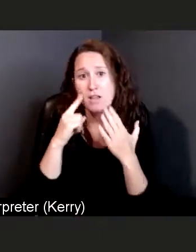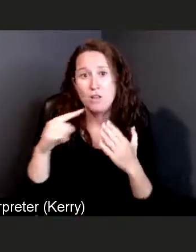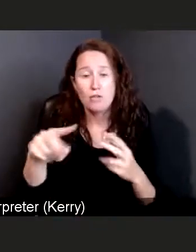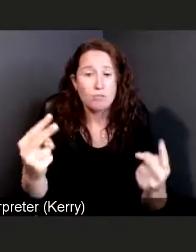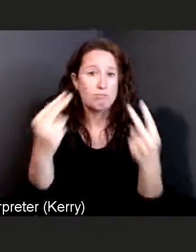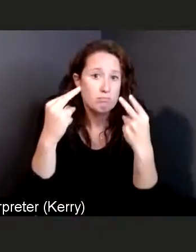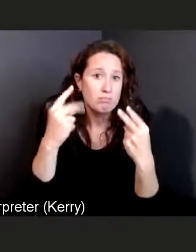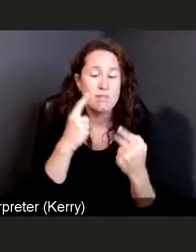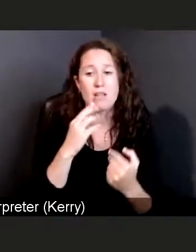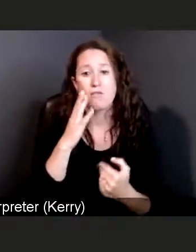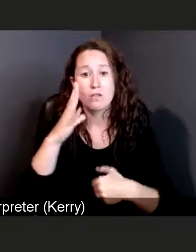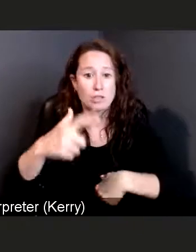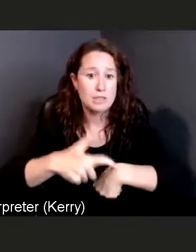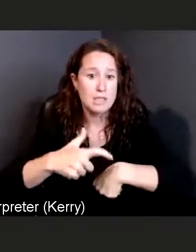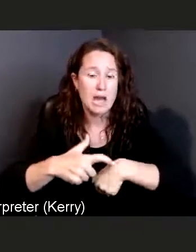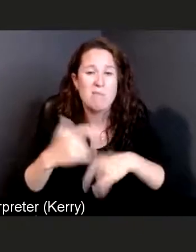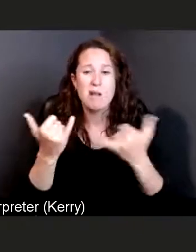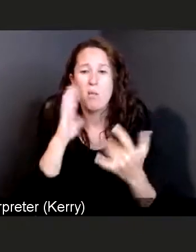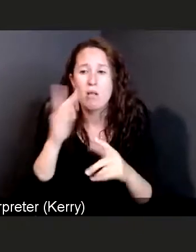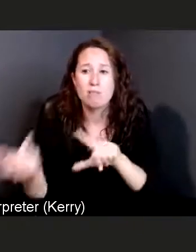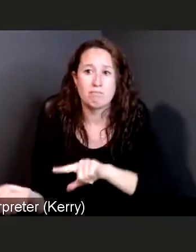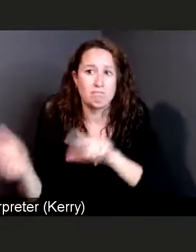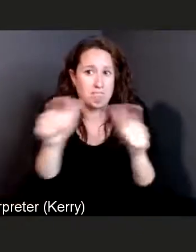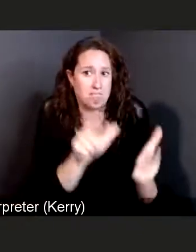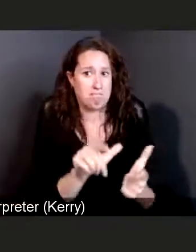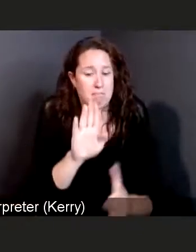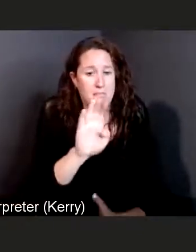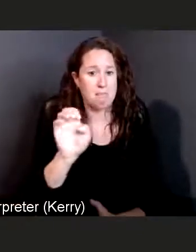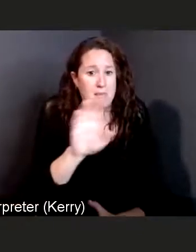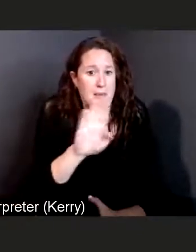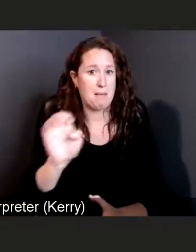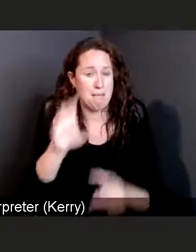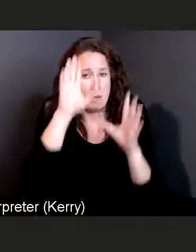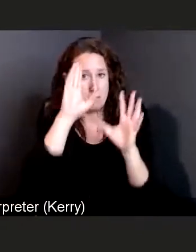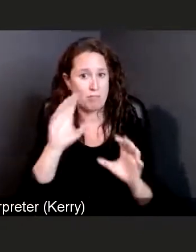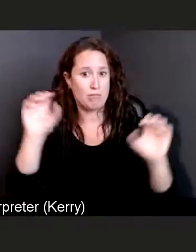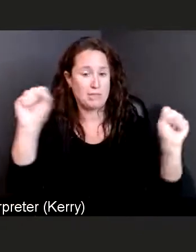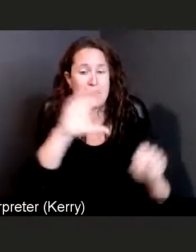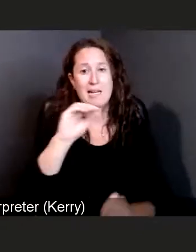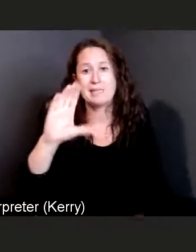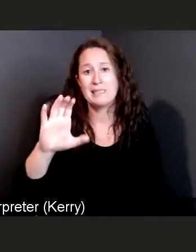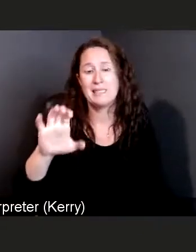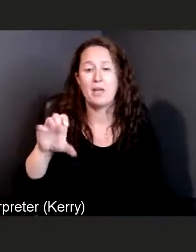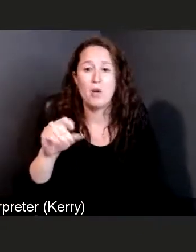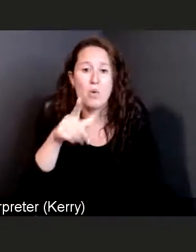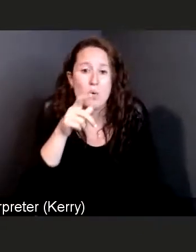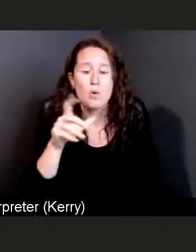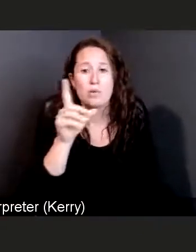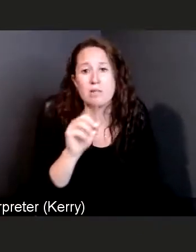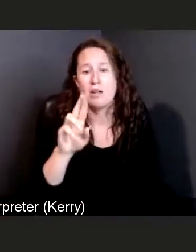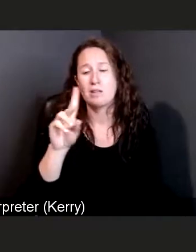and I wanna turn this back over to Beebe healthcare's president and CEO, Dr. David Tam, thank you.